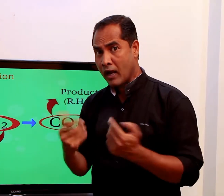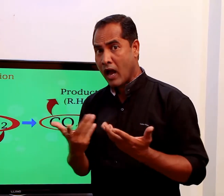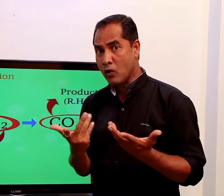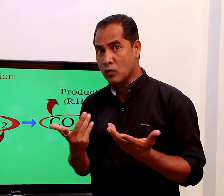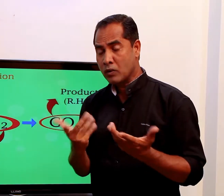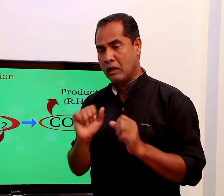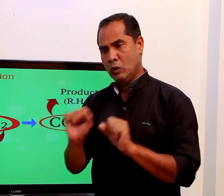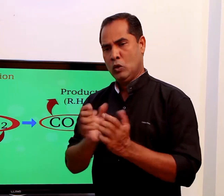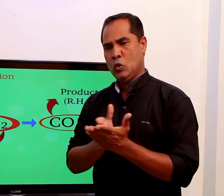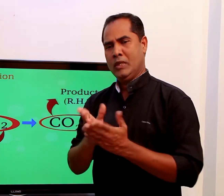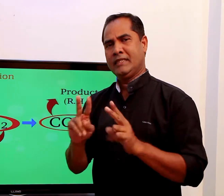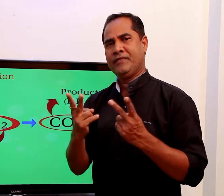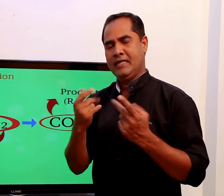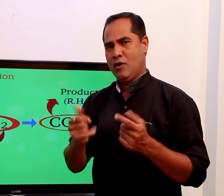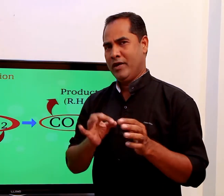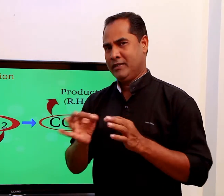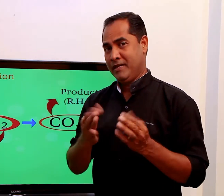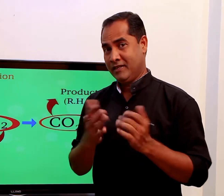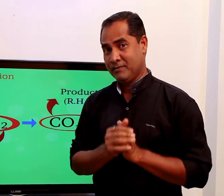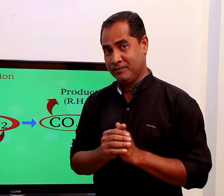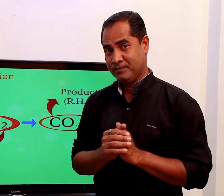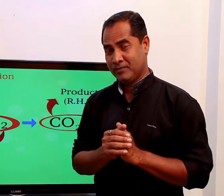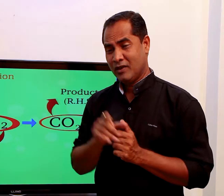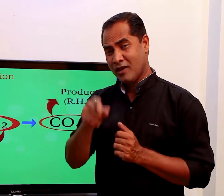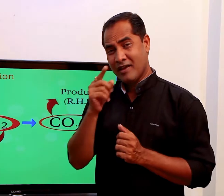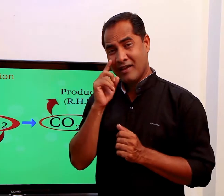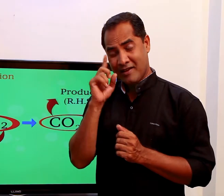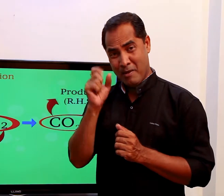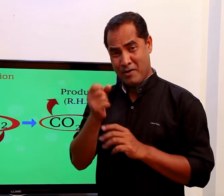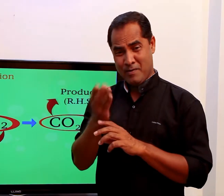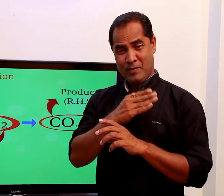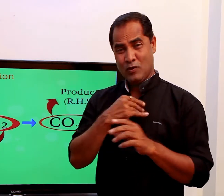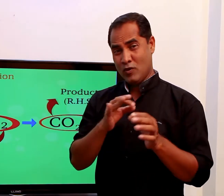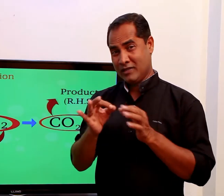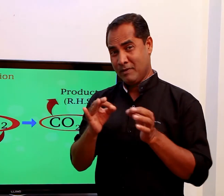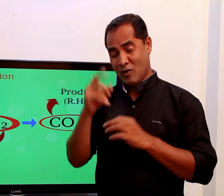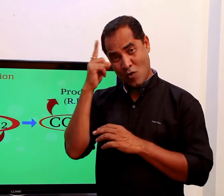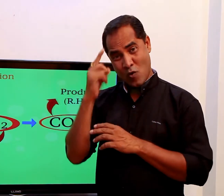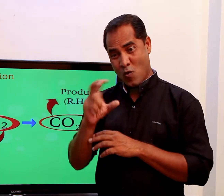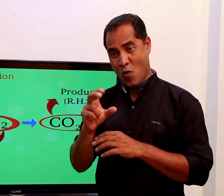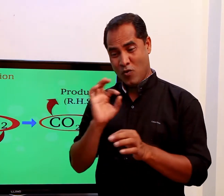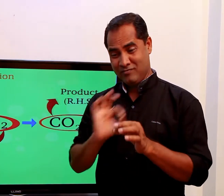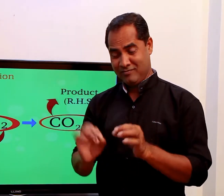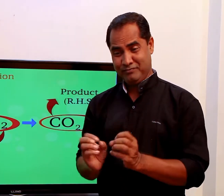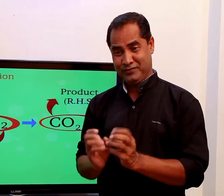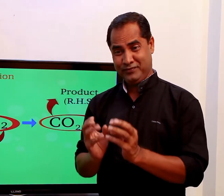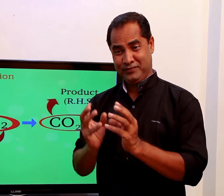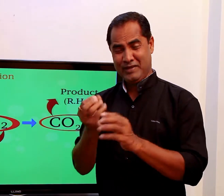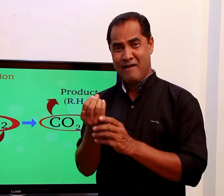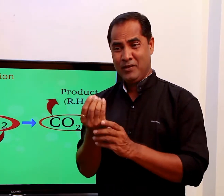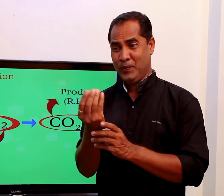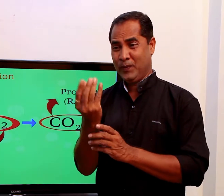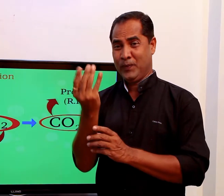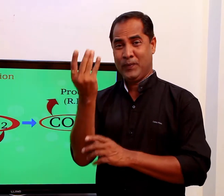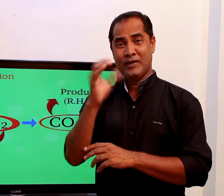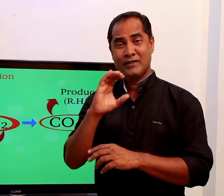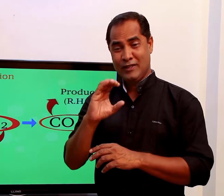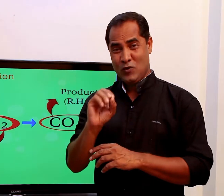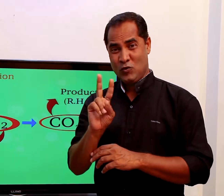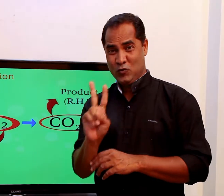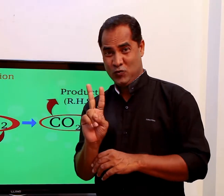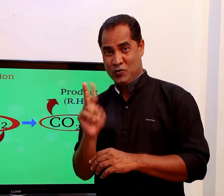What is the connotations that we follow. I have already explained to you - how when a coal burns